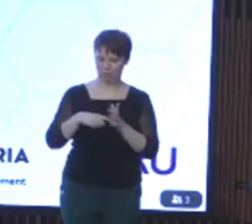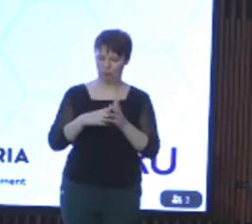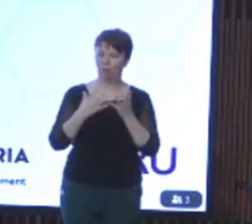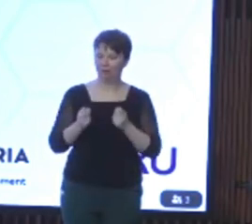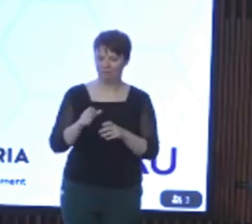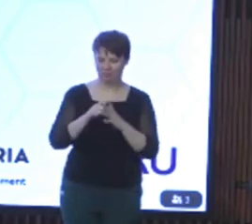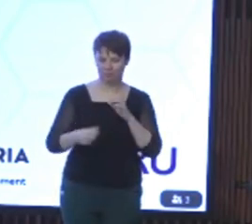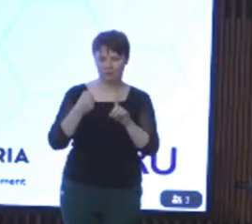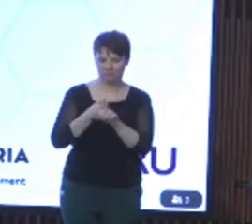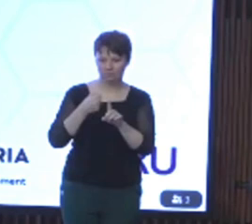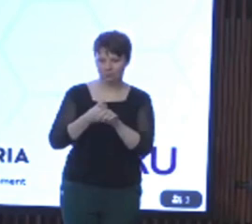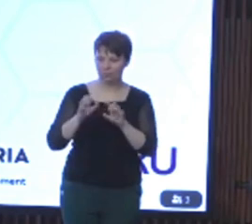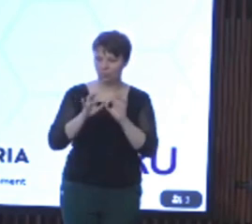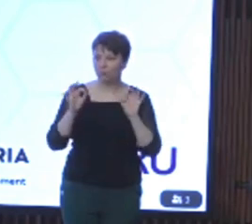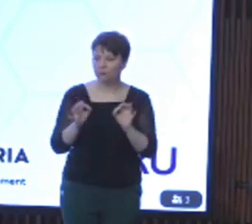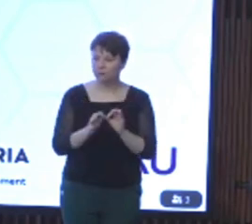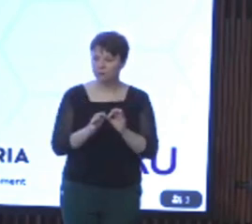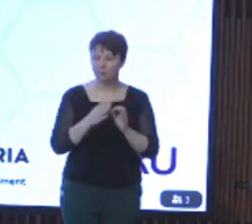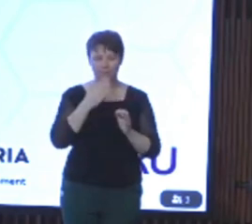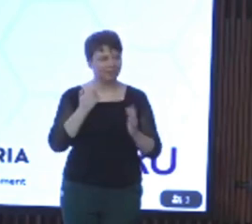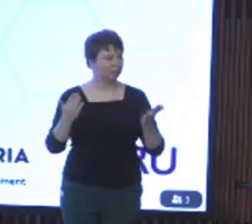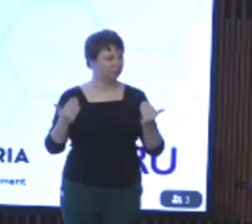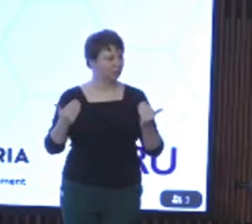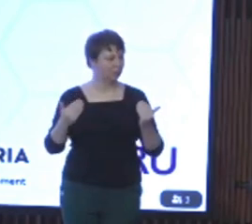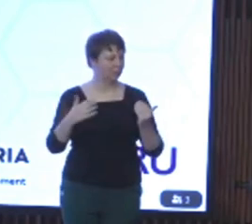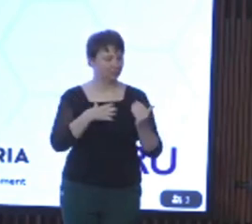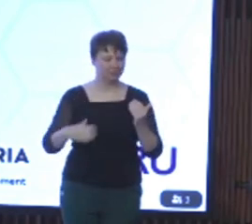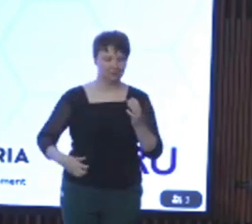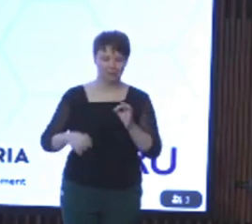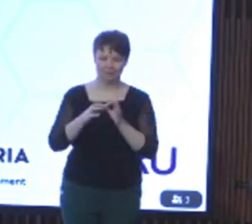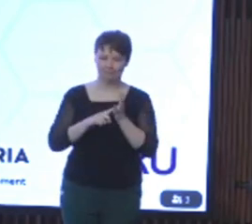Please join me in welcoming Minister Blandthorn to the stage.